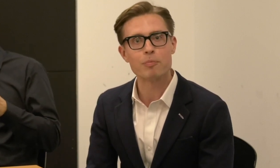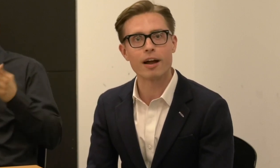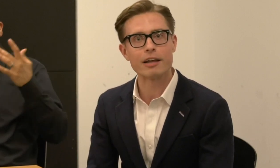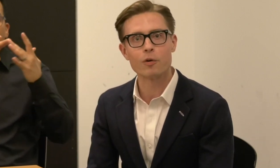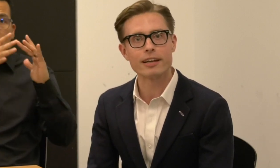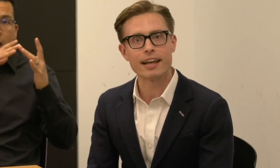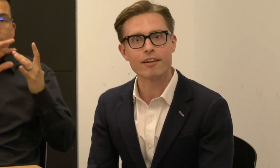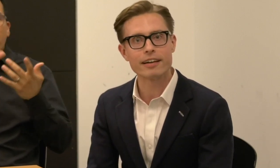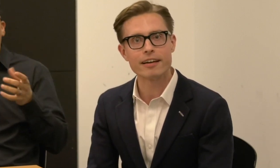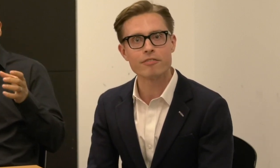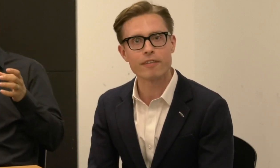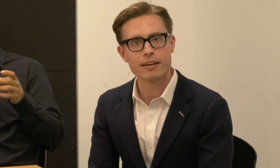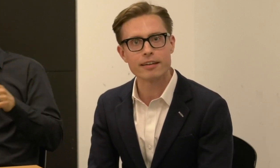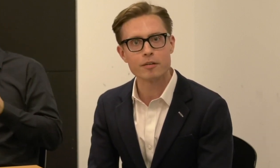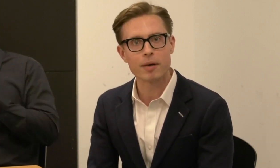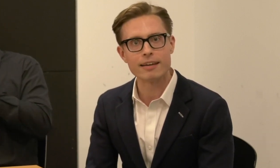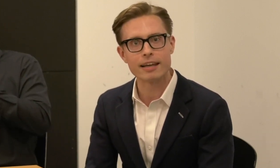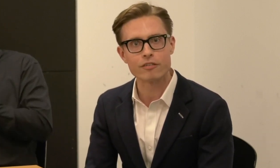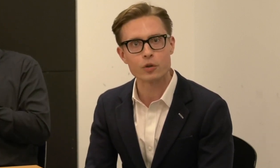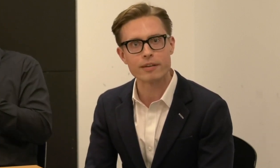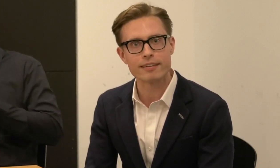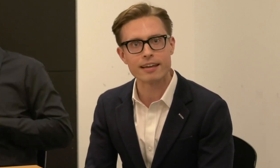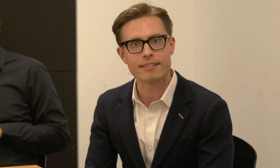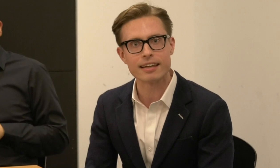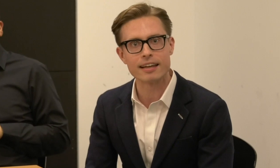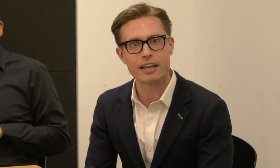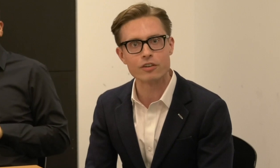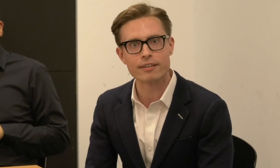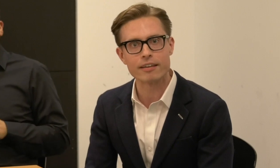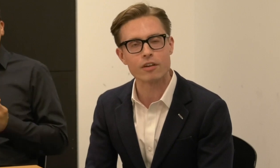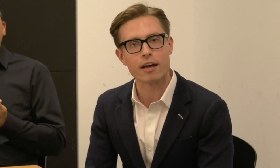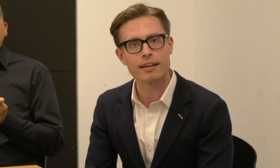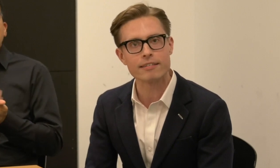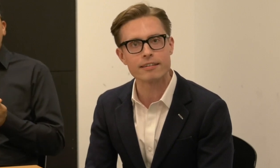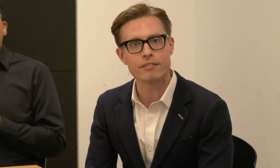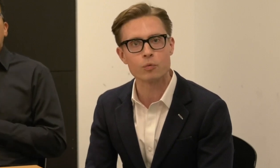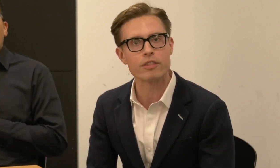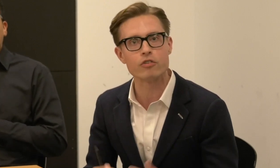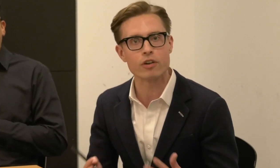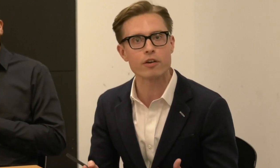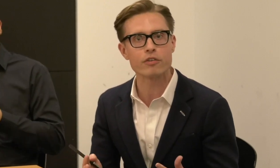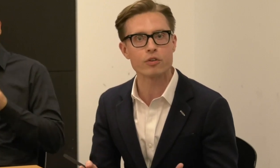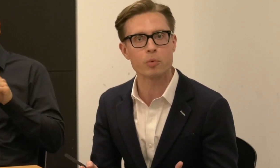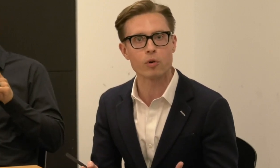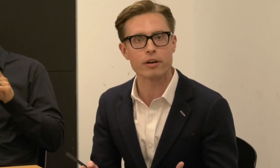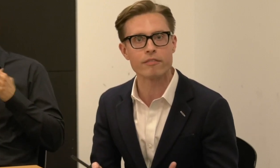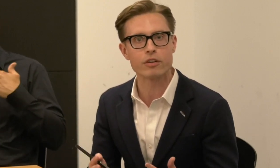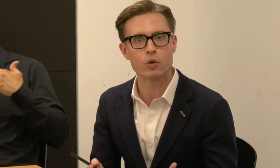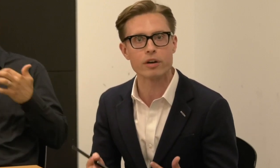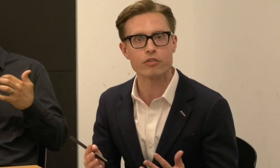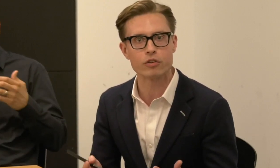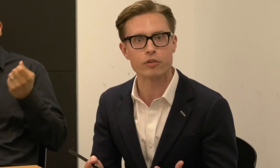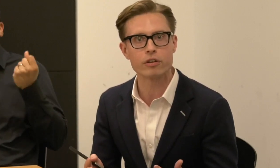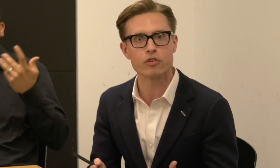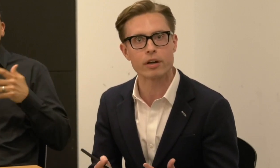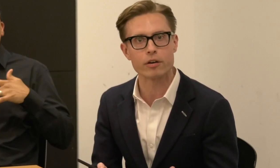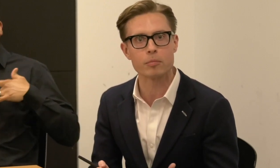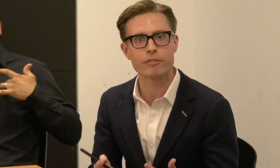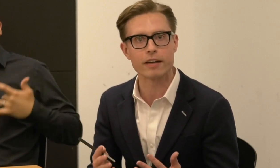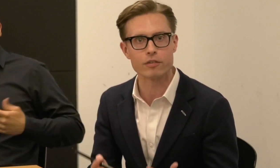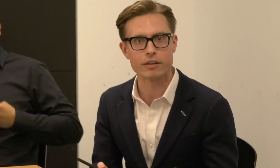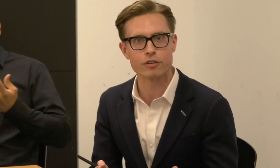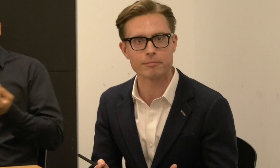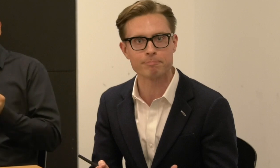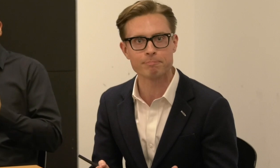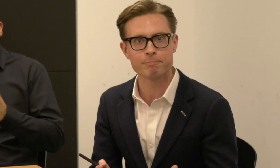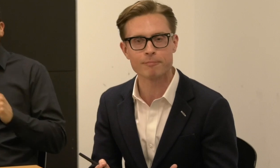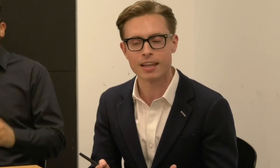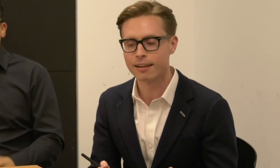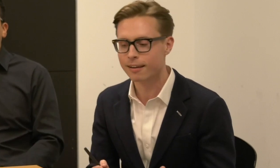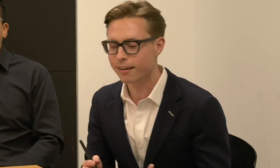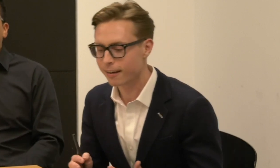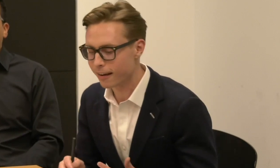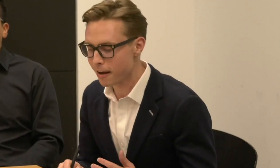A priority funded by Dance/USA's engaging dance audiences with the generous support of the Doris Duke